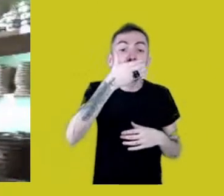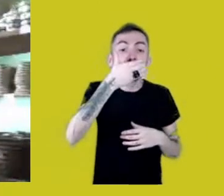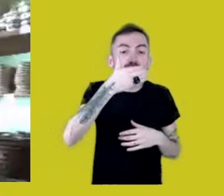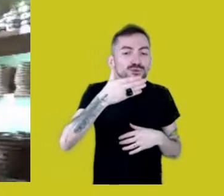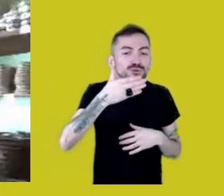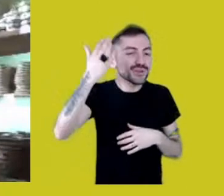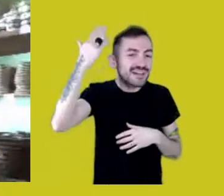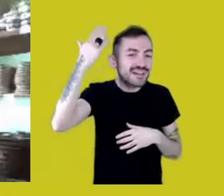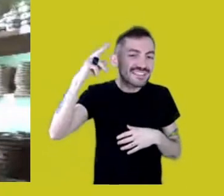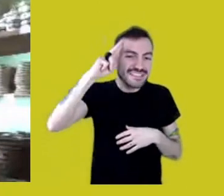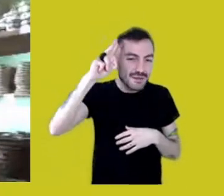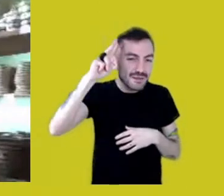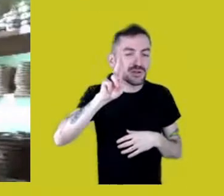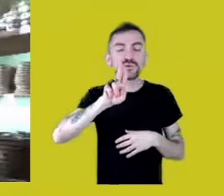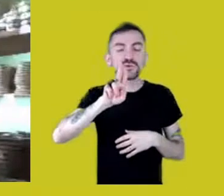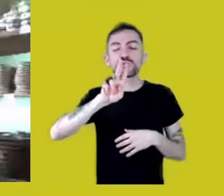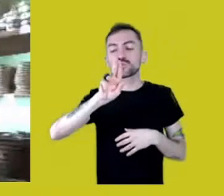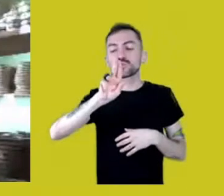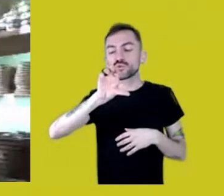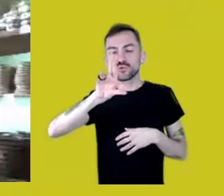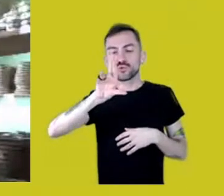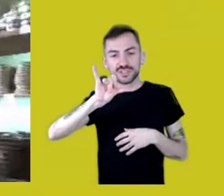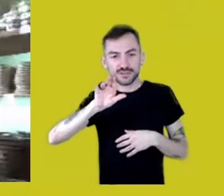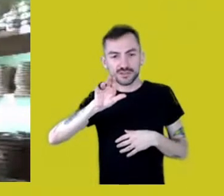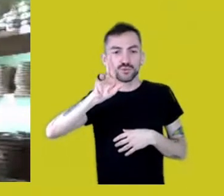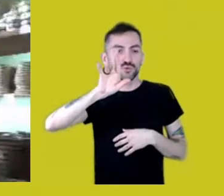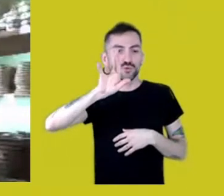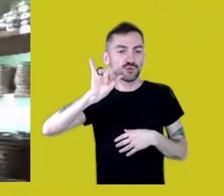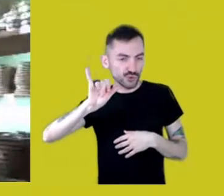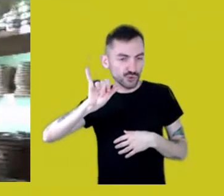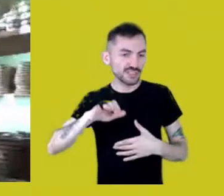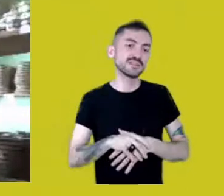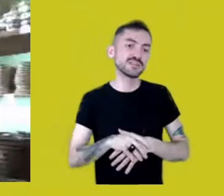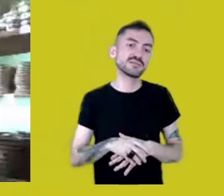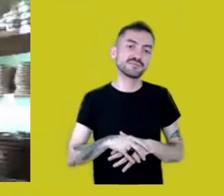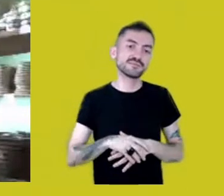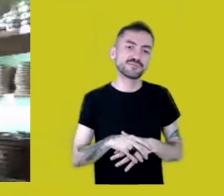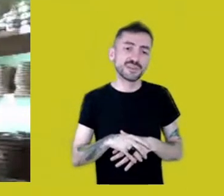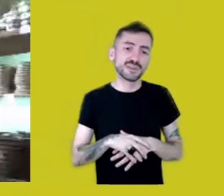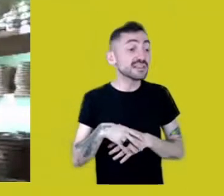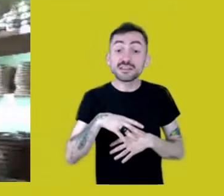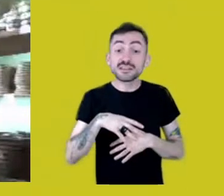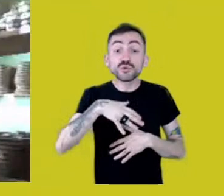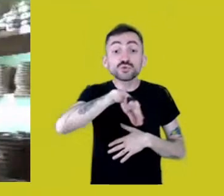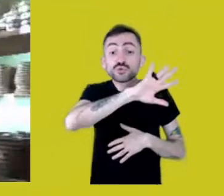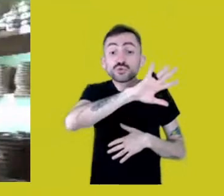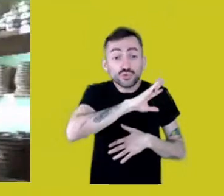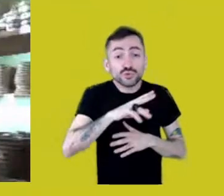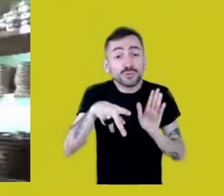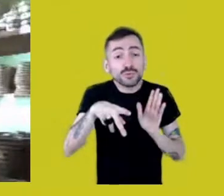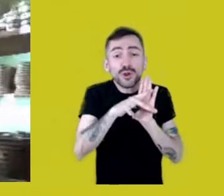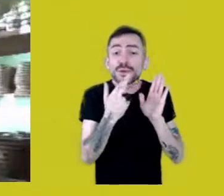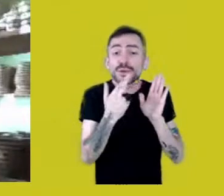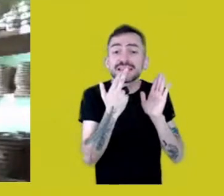urucuri, puruí... That’s all from our language. It isn’t Portuguese.